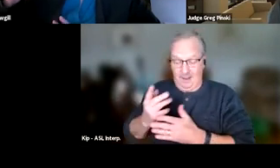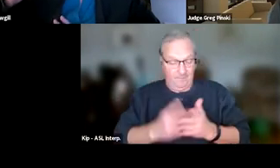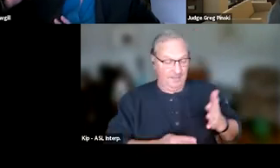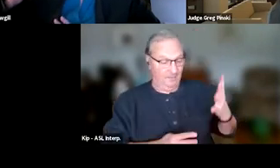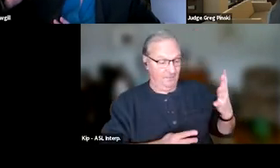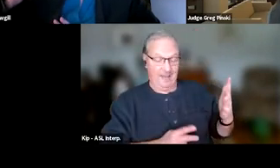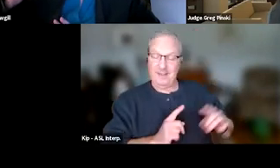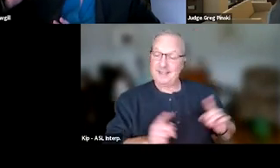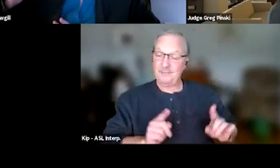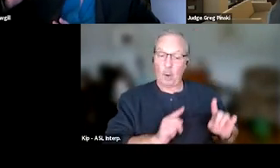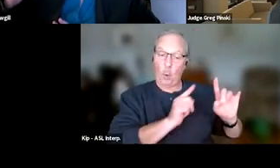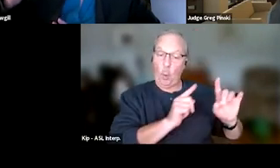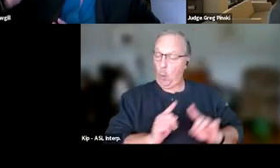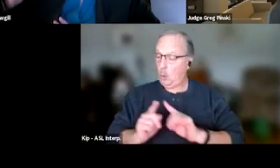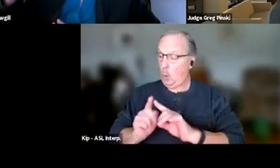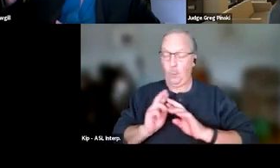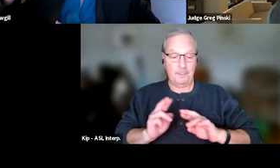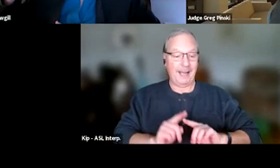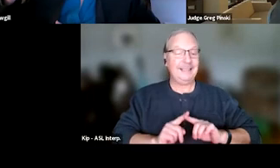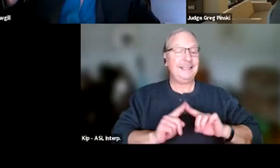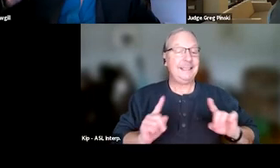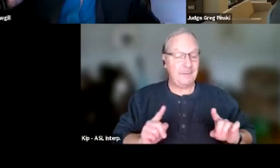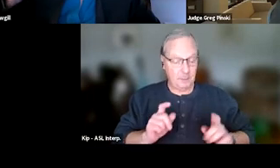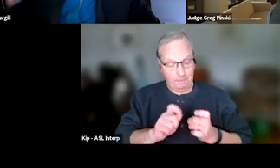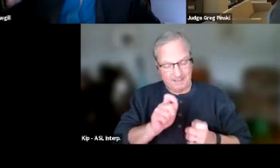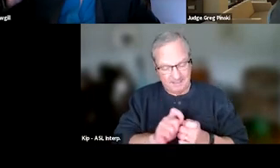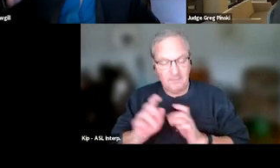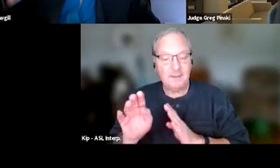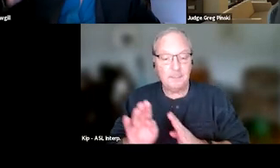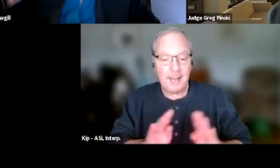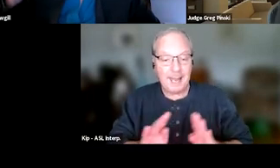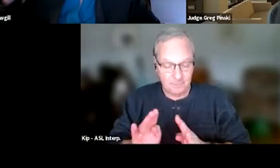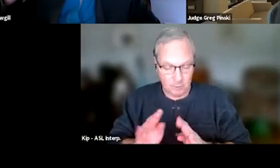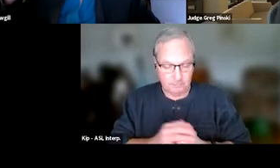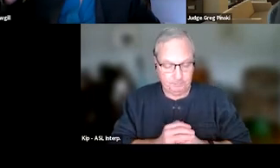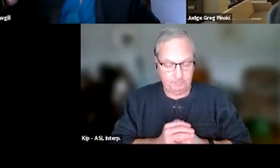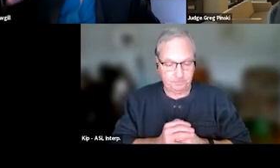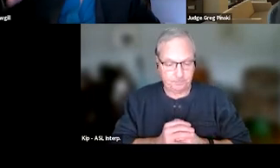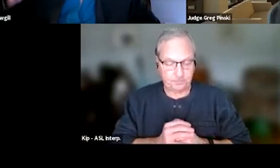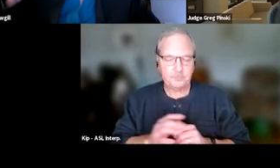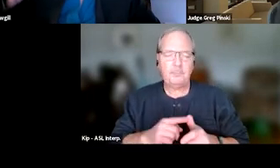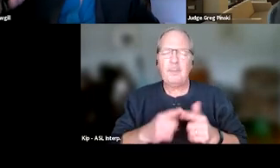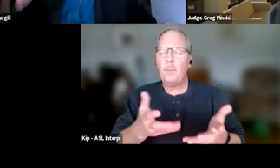and we're gonna respond differently to certain behaviors. And then we wanna talk about why did this happen.